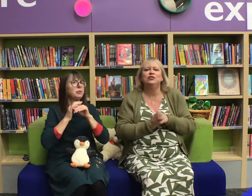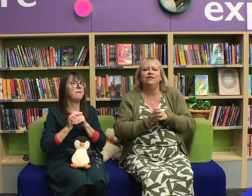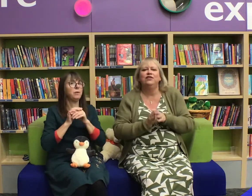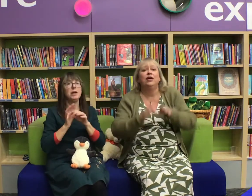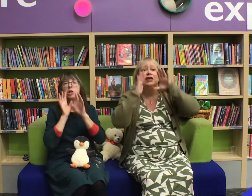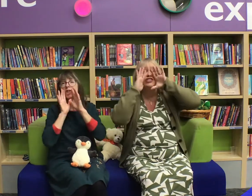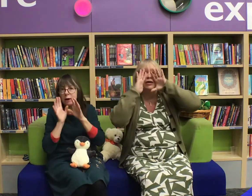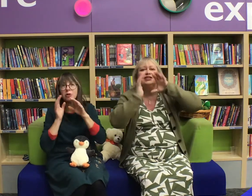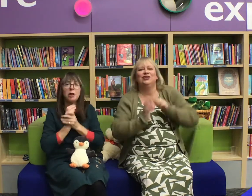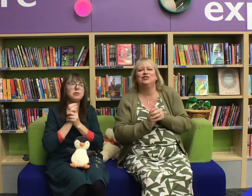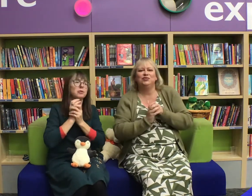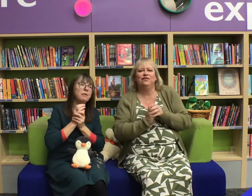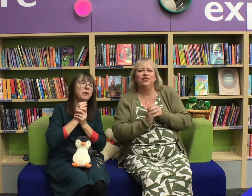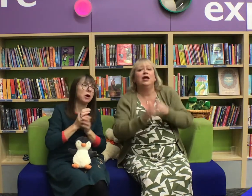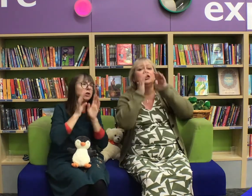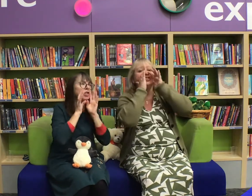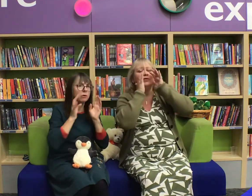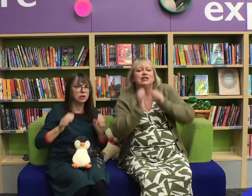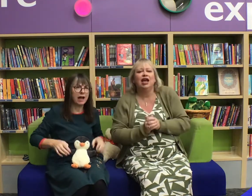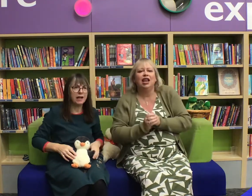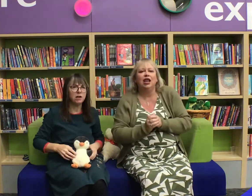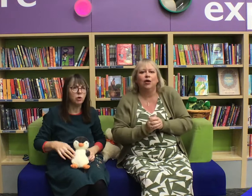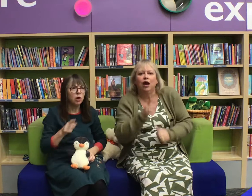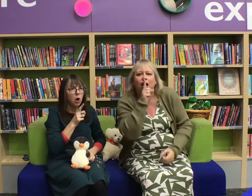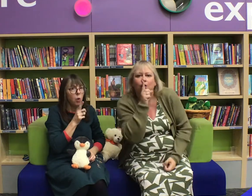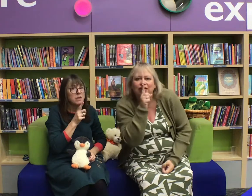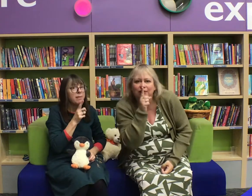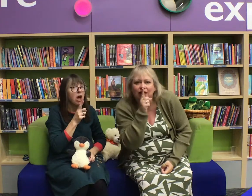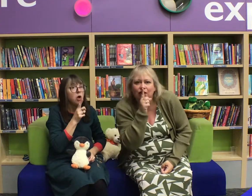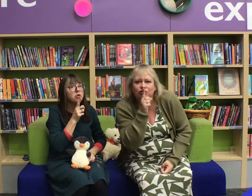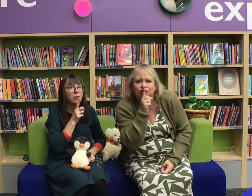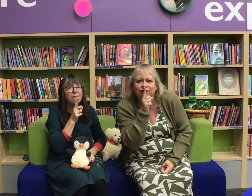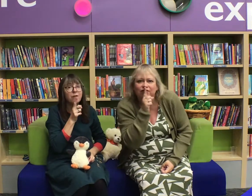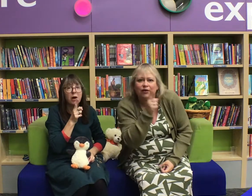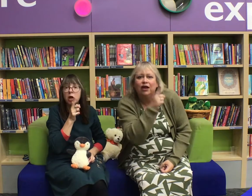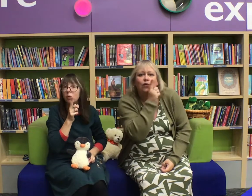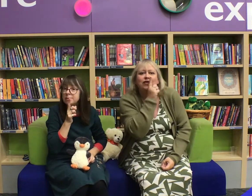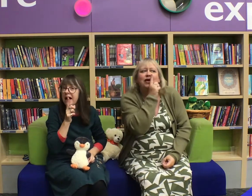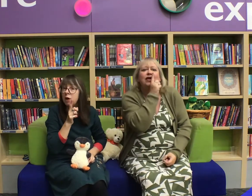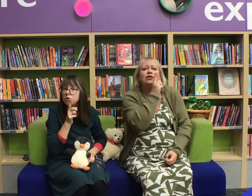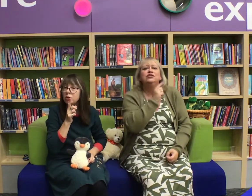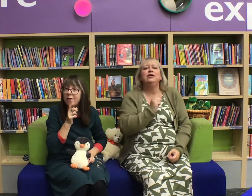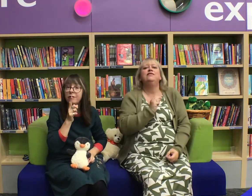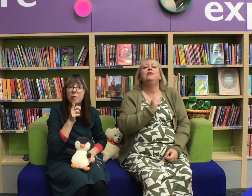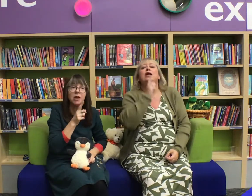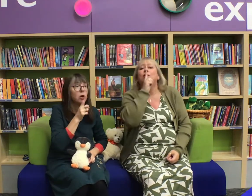Whisper hello to everyone, whisper hello to everyone, whisper hello to everyone, whisper